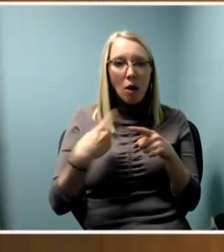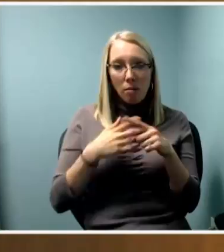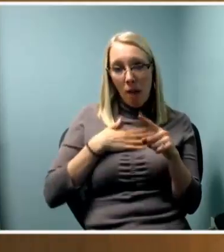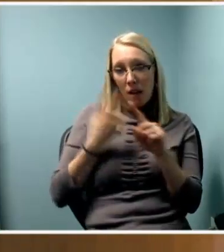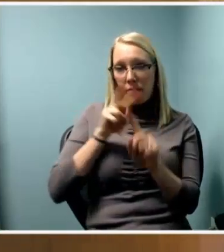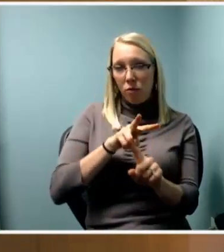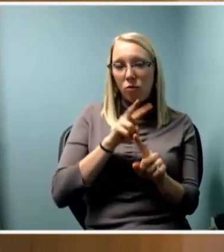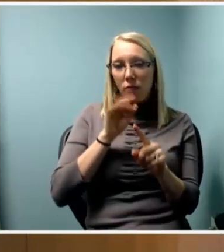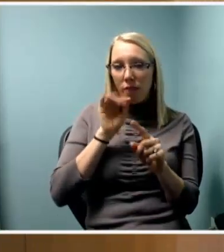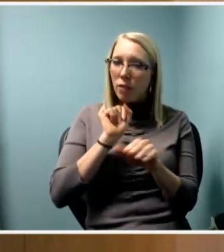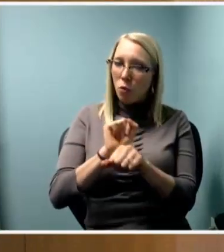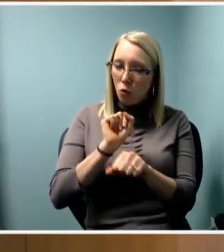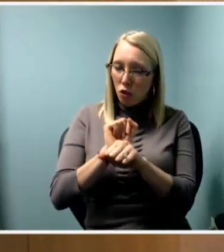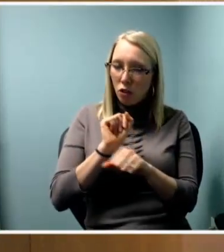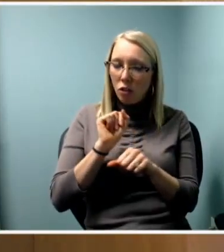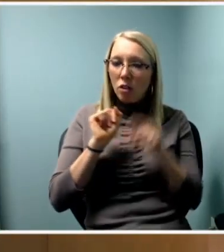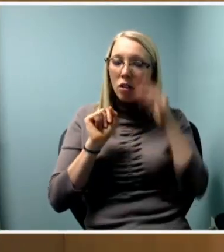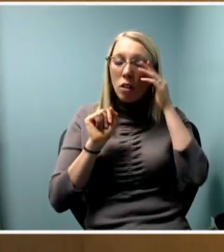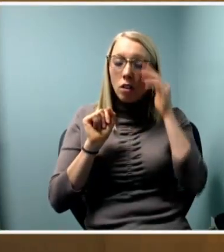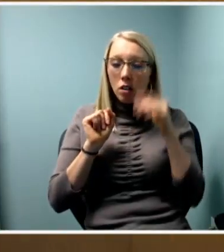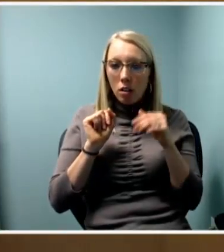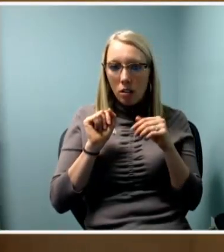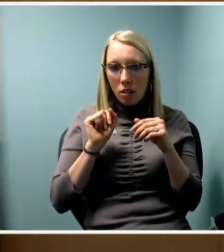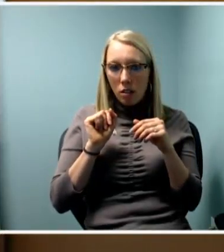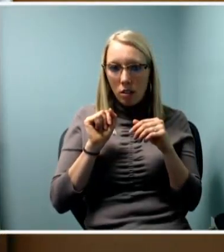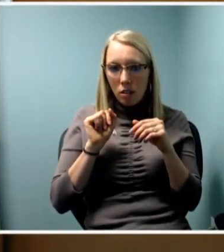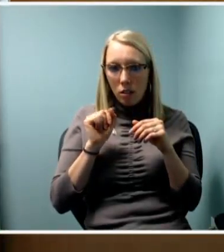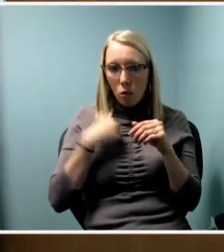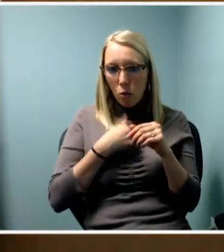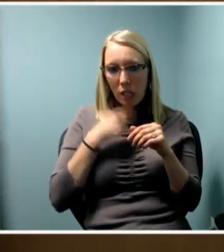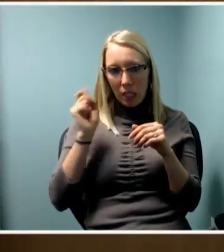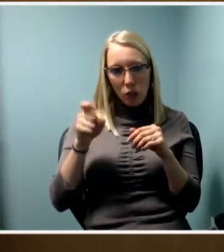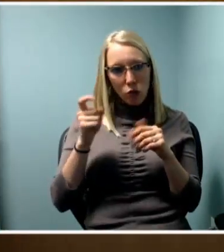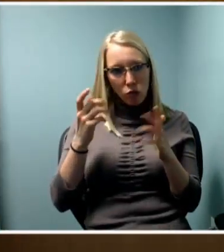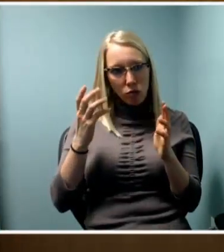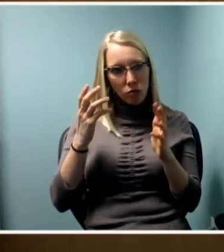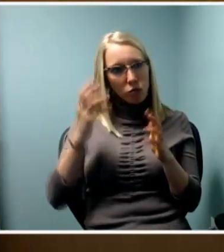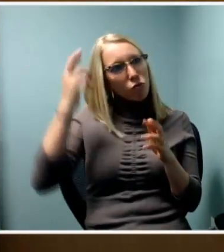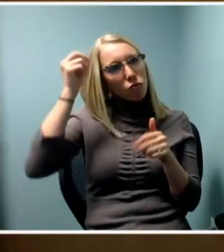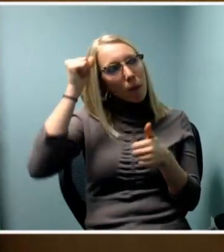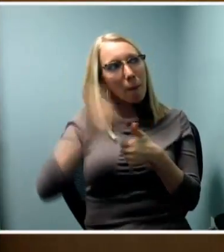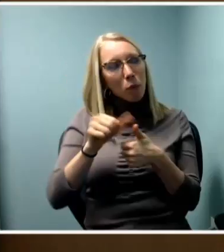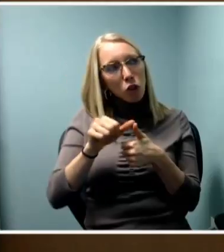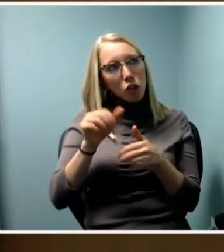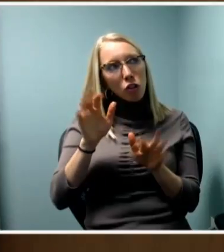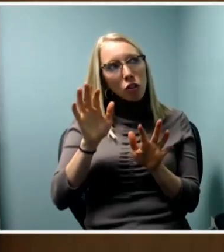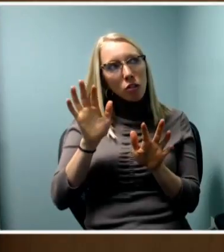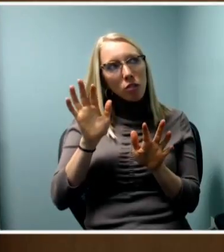which was to be mindful of the fact that there are people with disabilities,